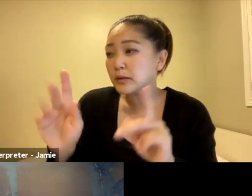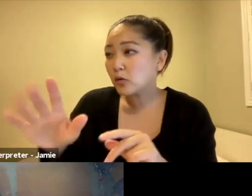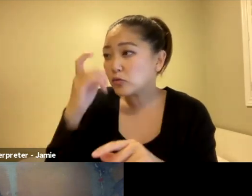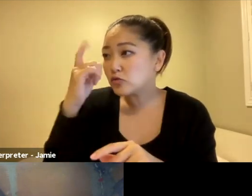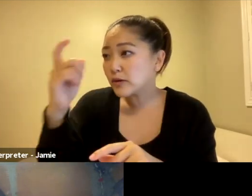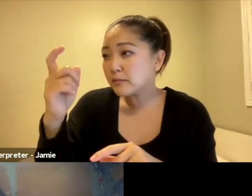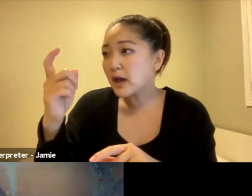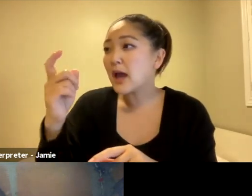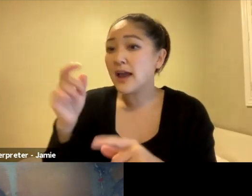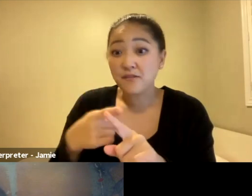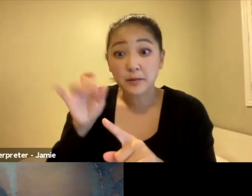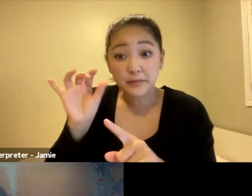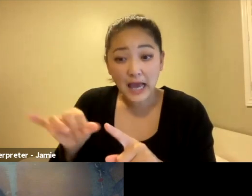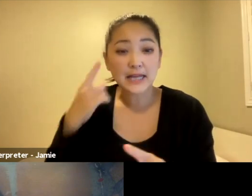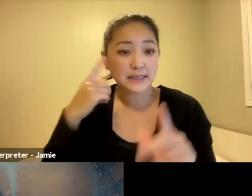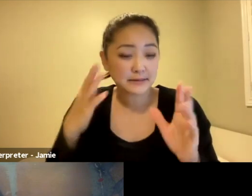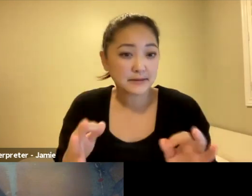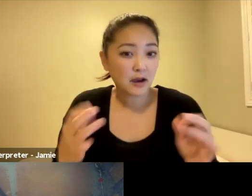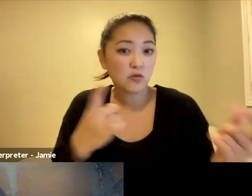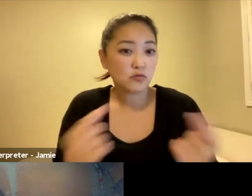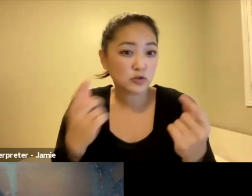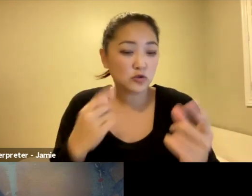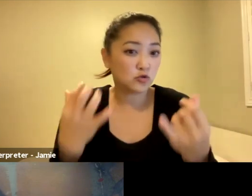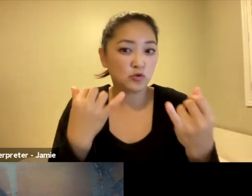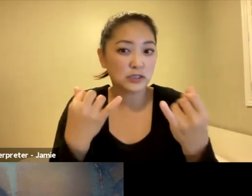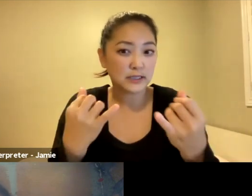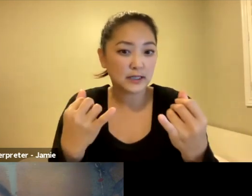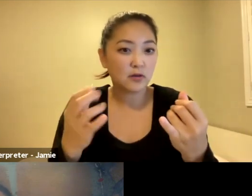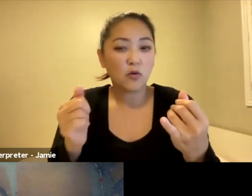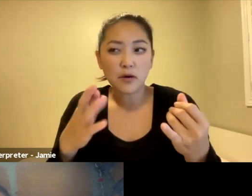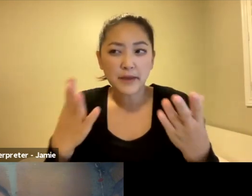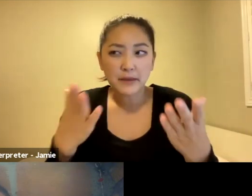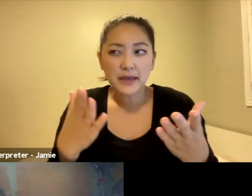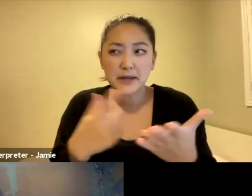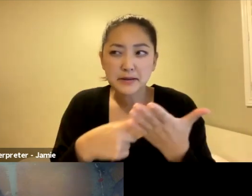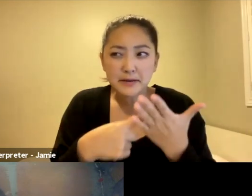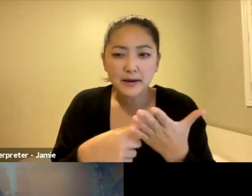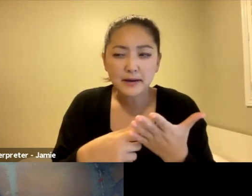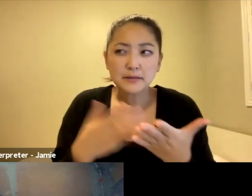and to understand if something is going, what's going on around in this invisible